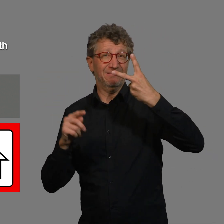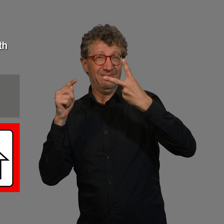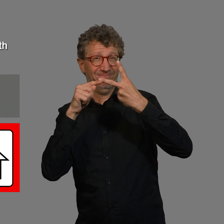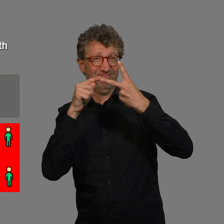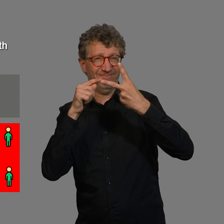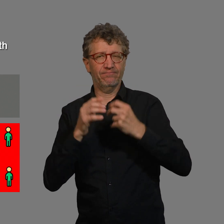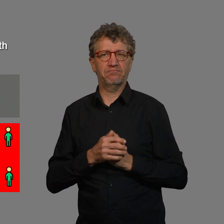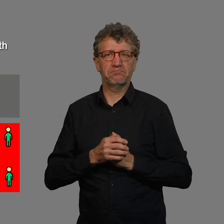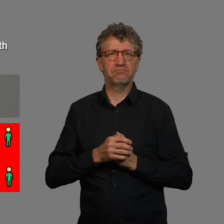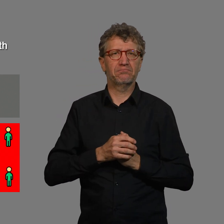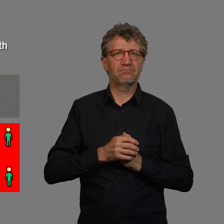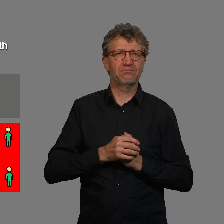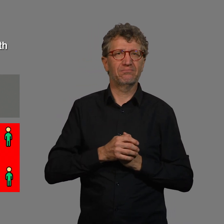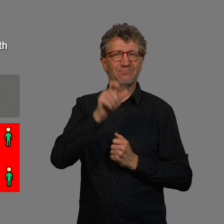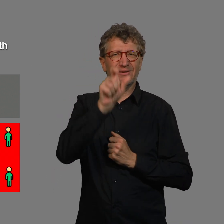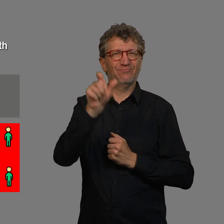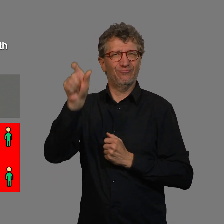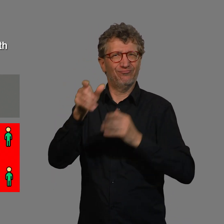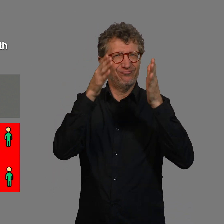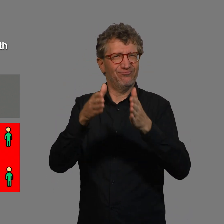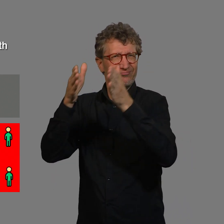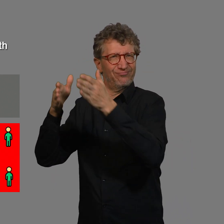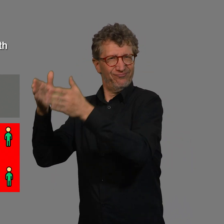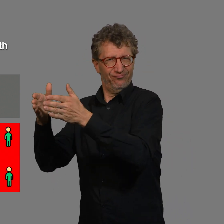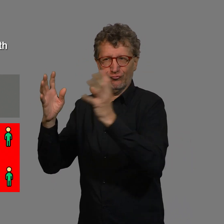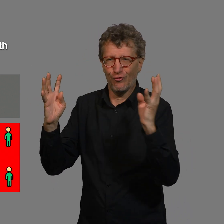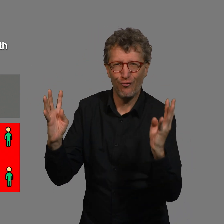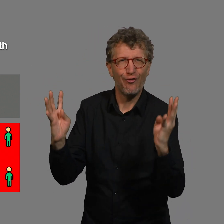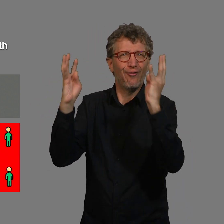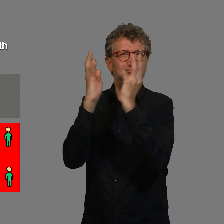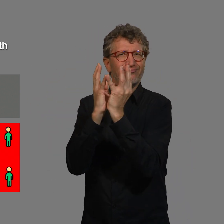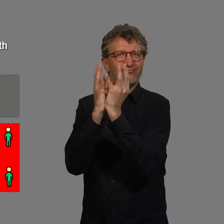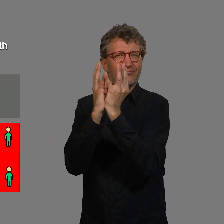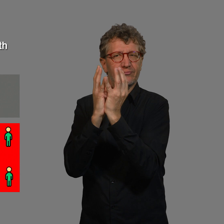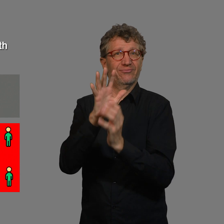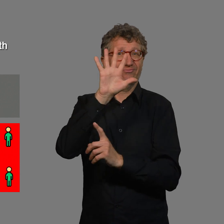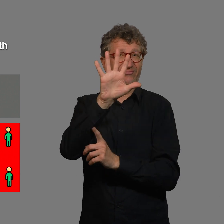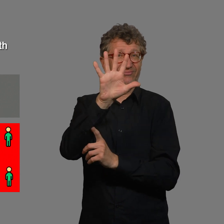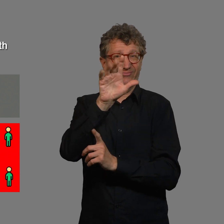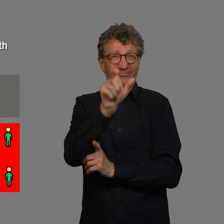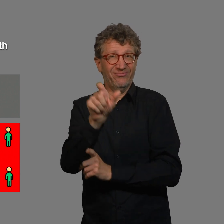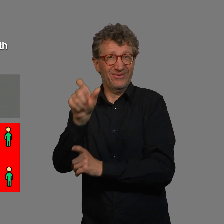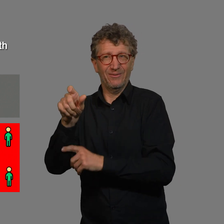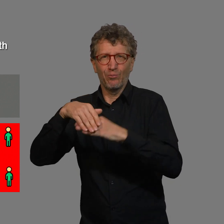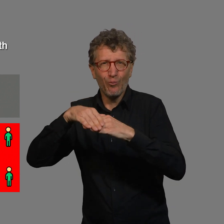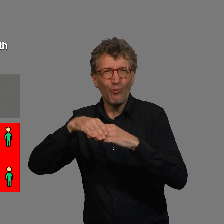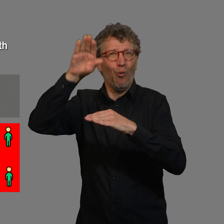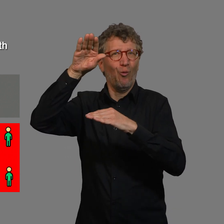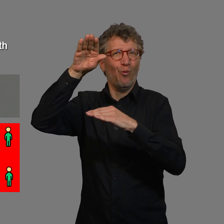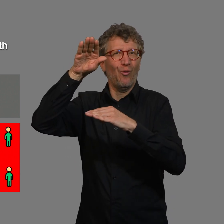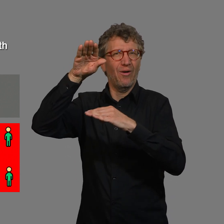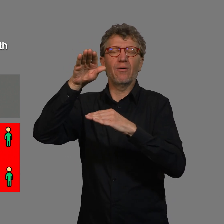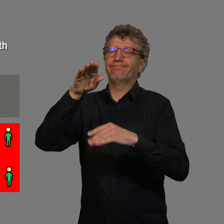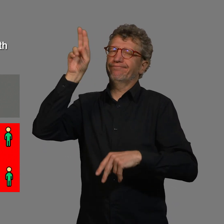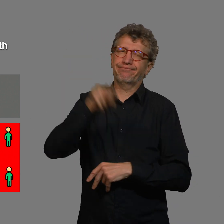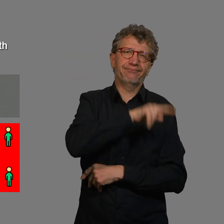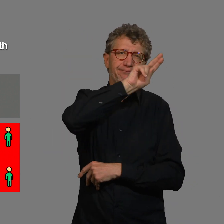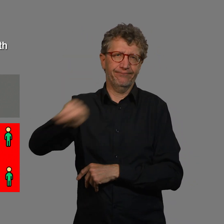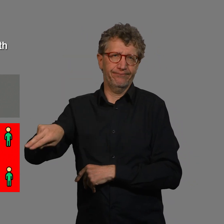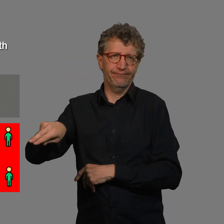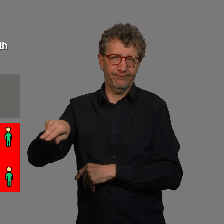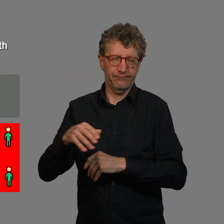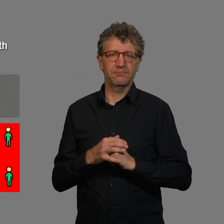Gatherings of more than five people are prohibited